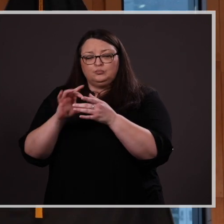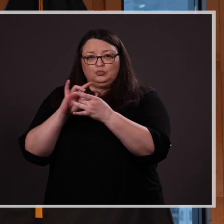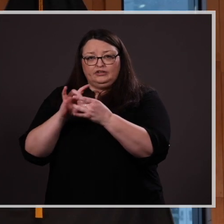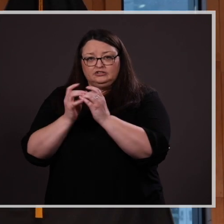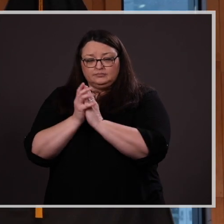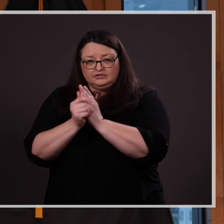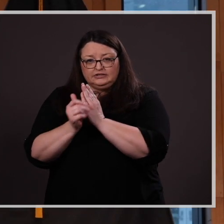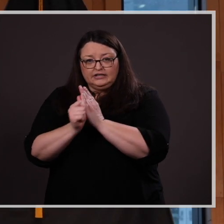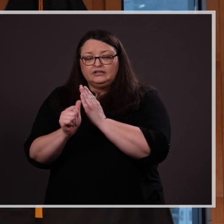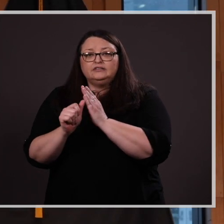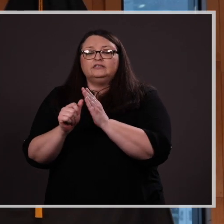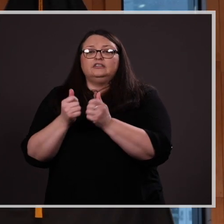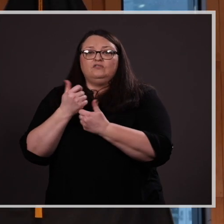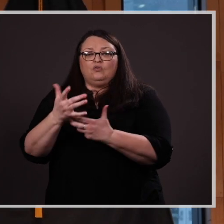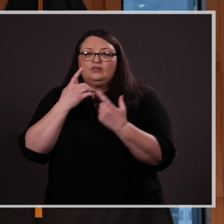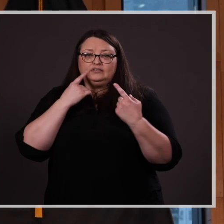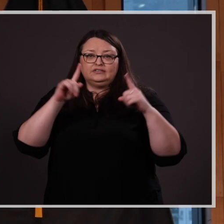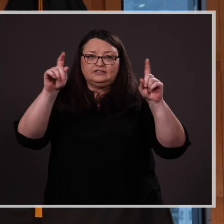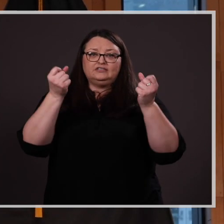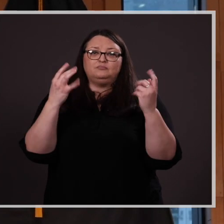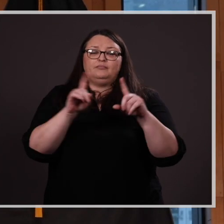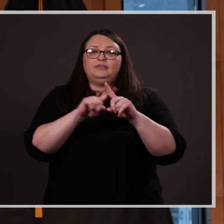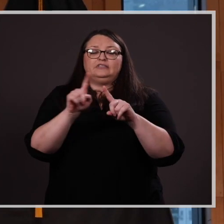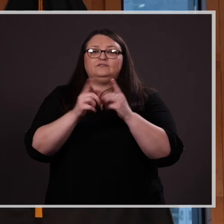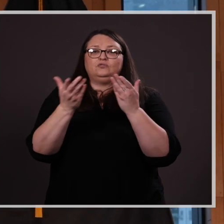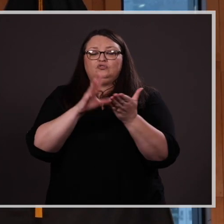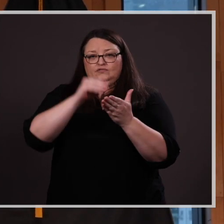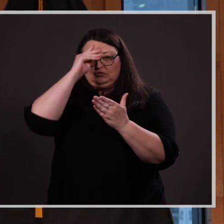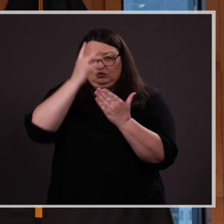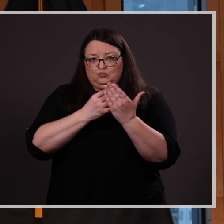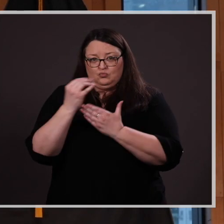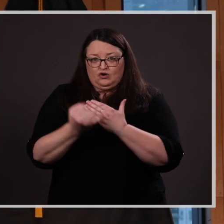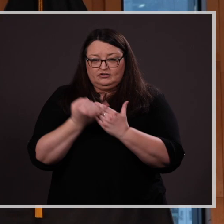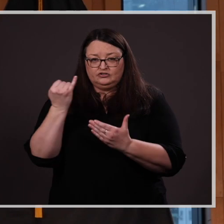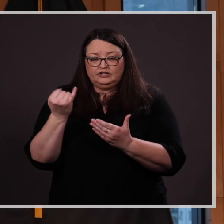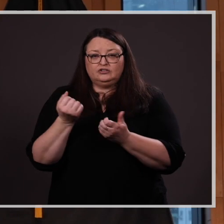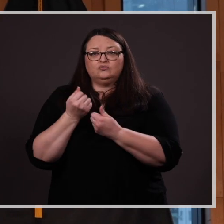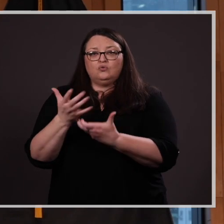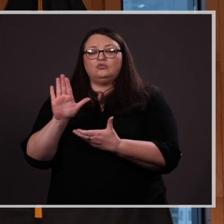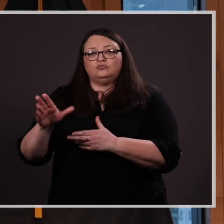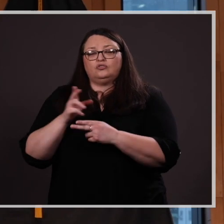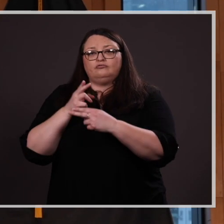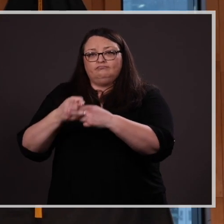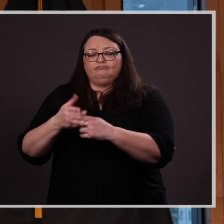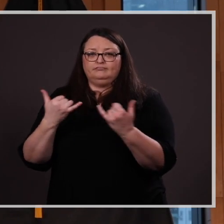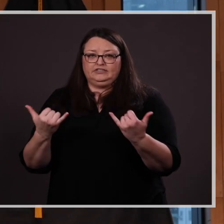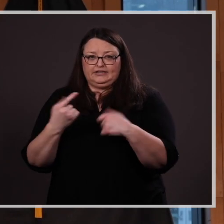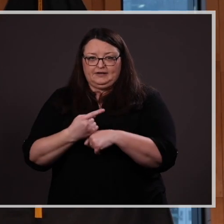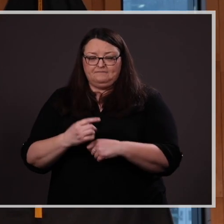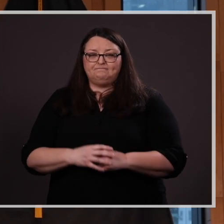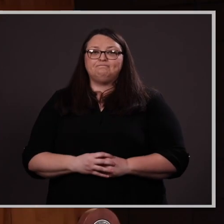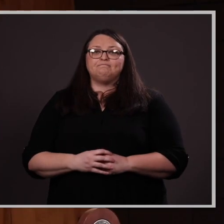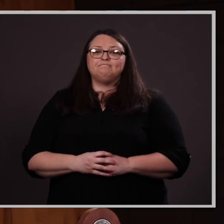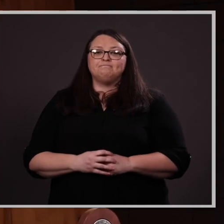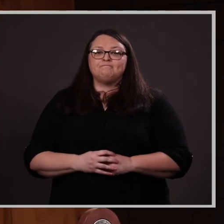to the success of multiple service-learning projects, which led to her nomination today.